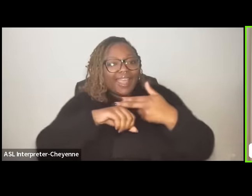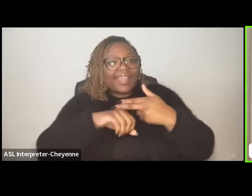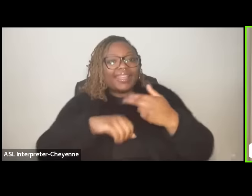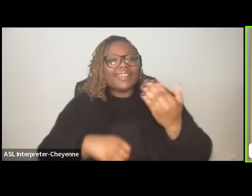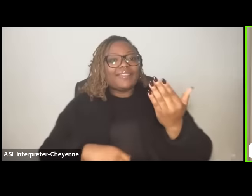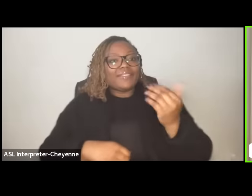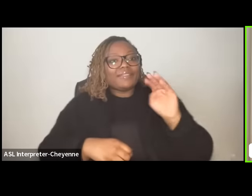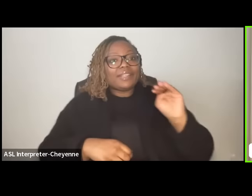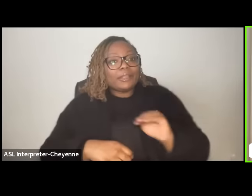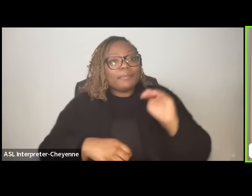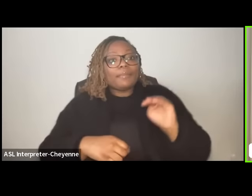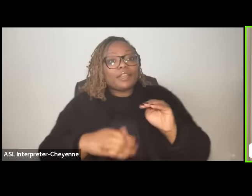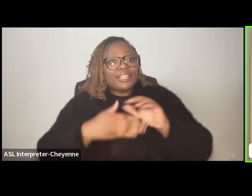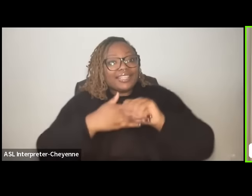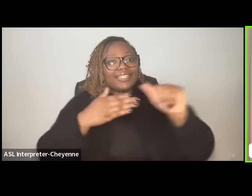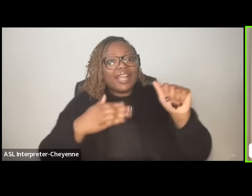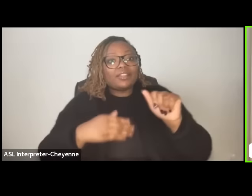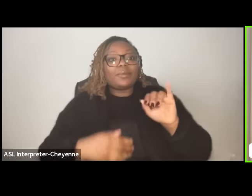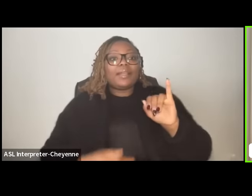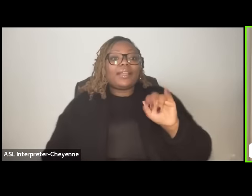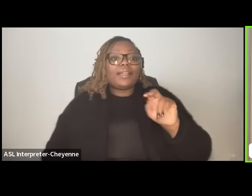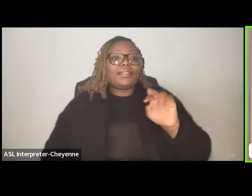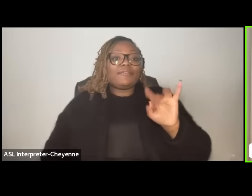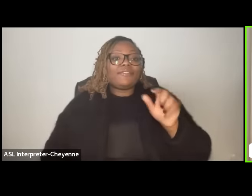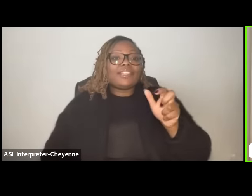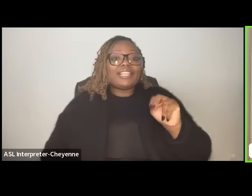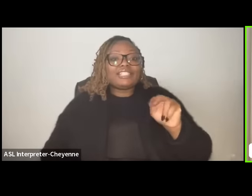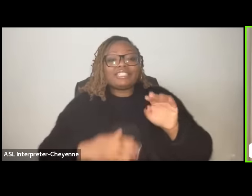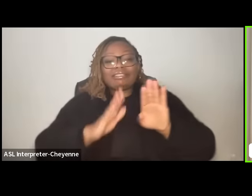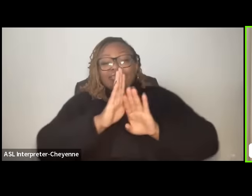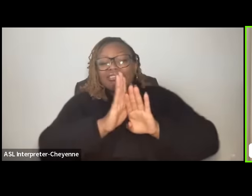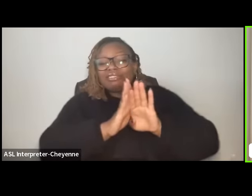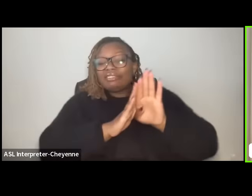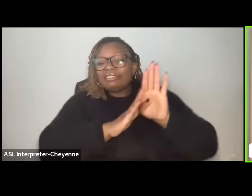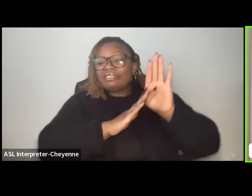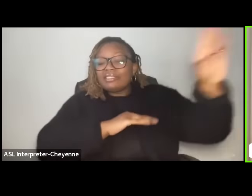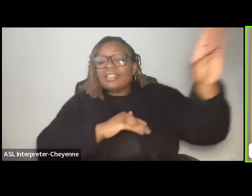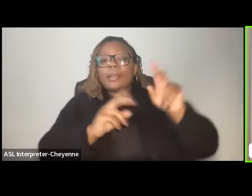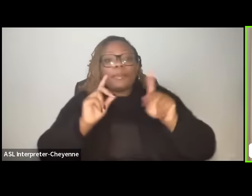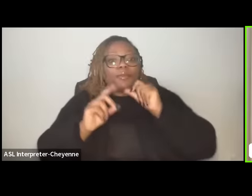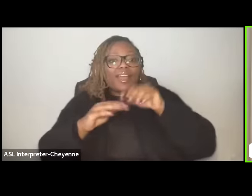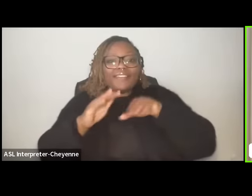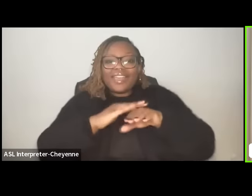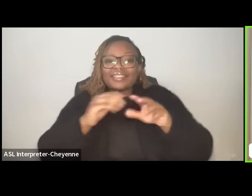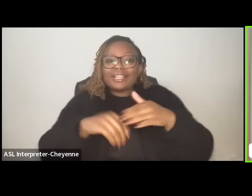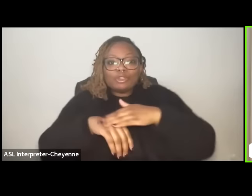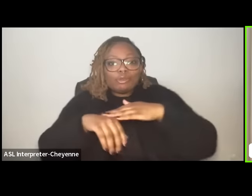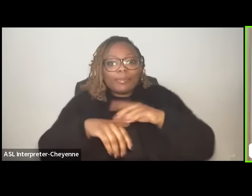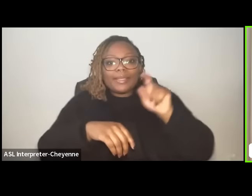inflation is out of control folks don't have access to basic needs and where would this $50